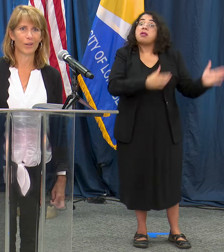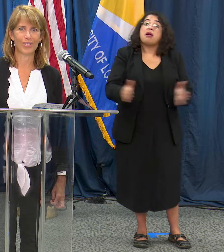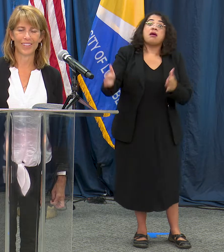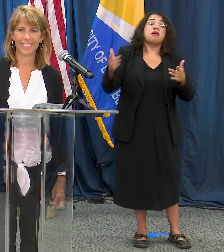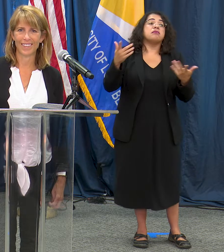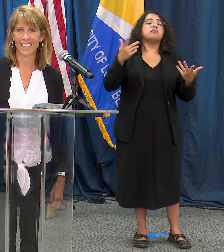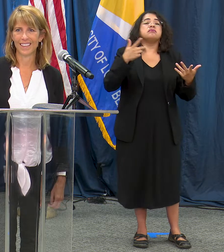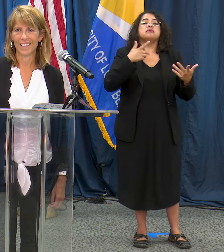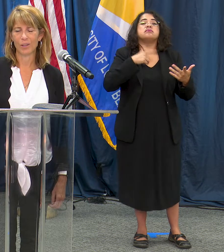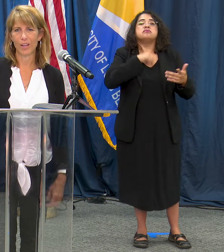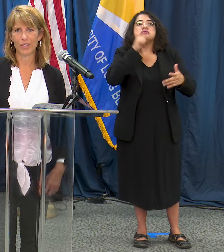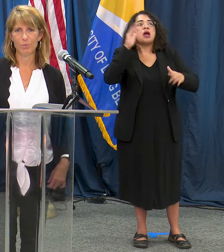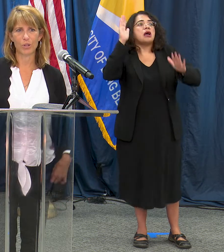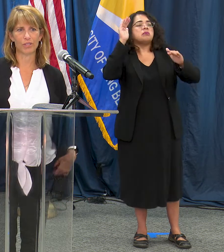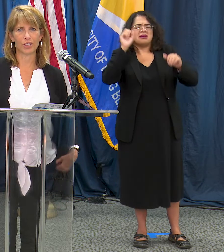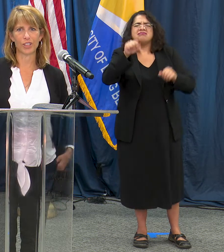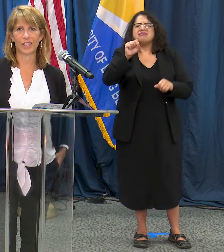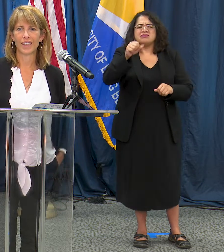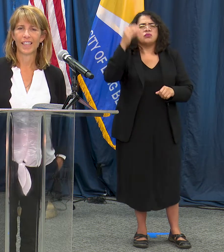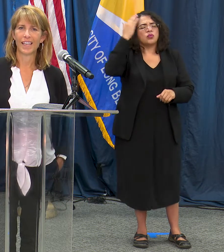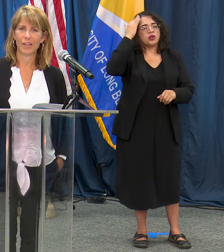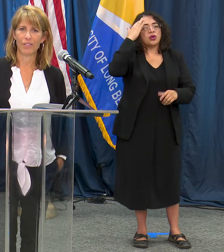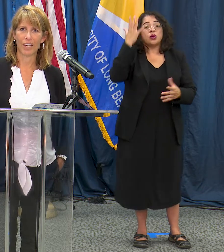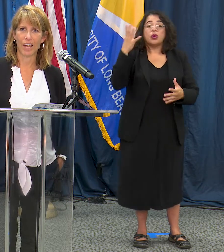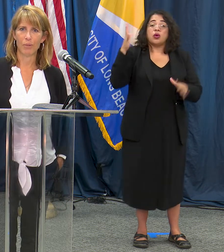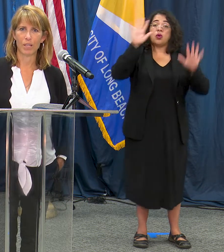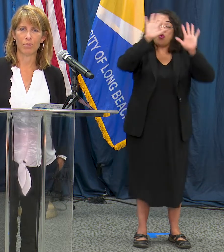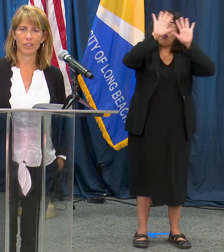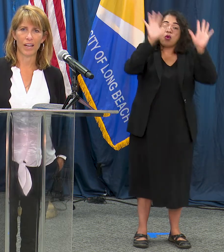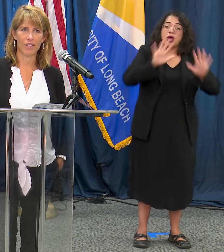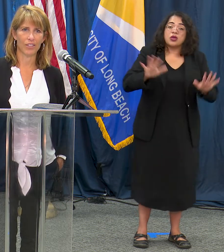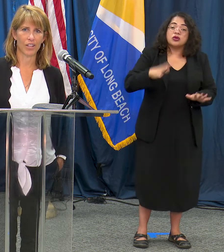The weather is beautiful, we've got a lot of people, a lot of things that